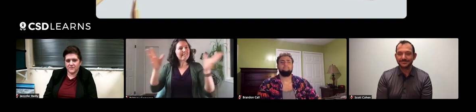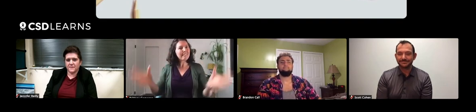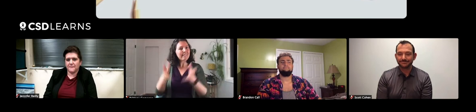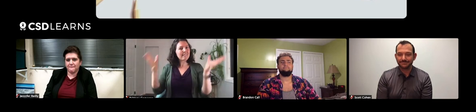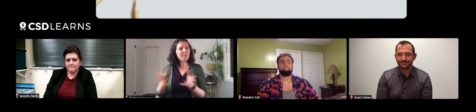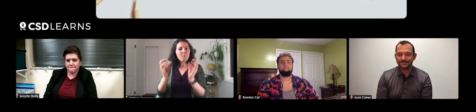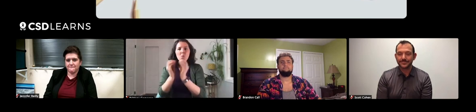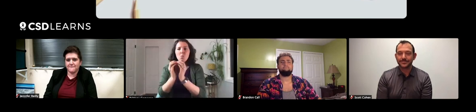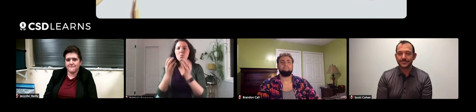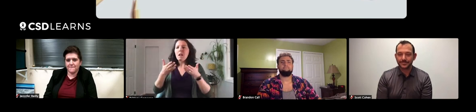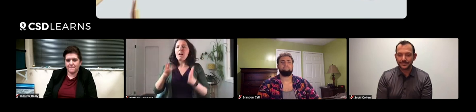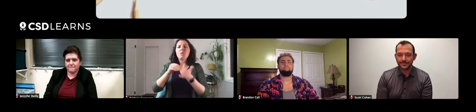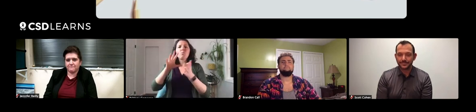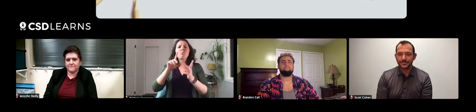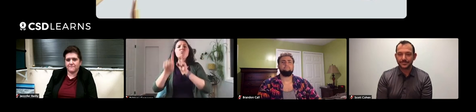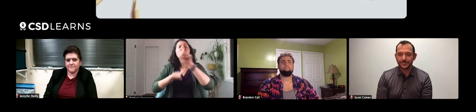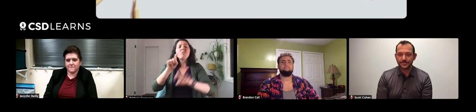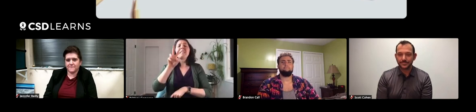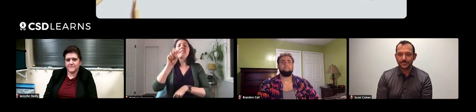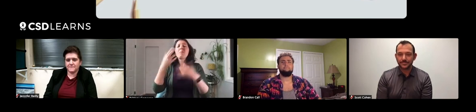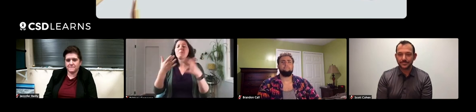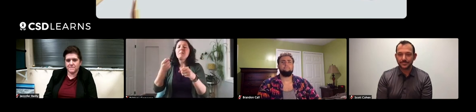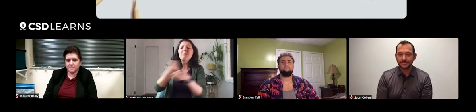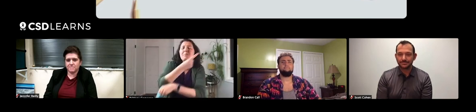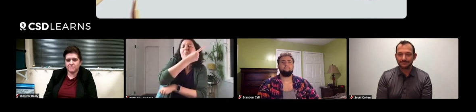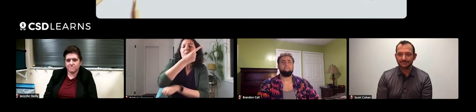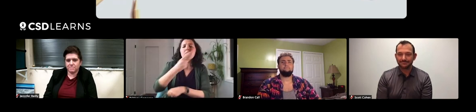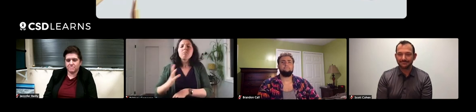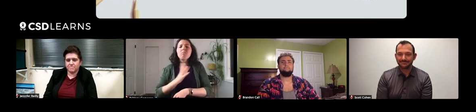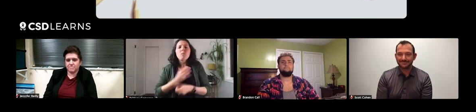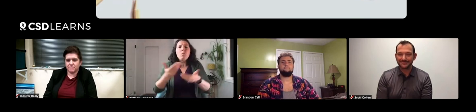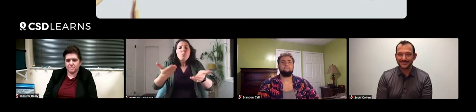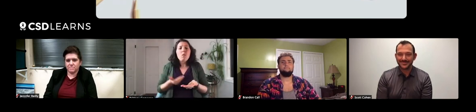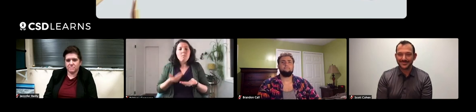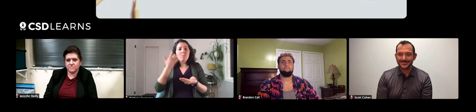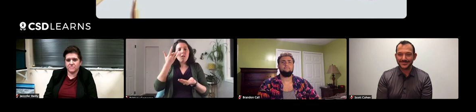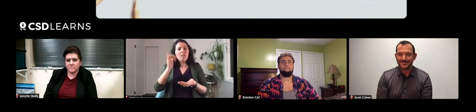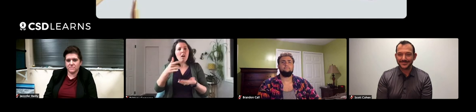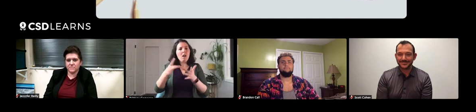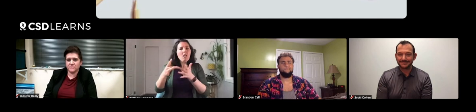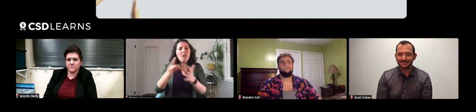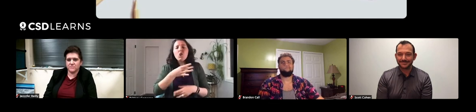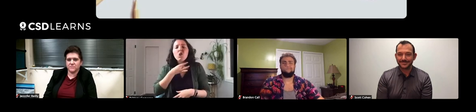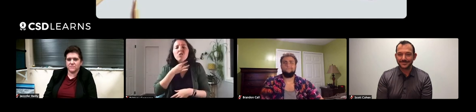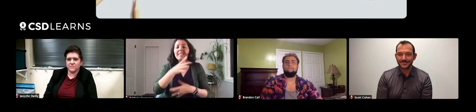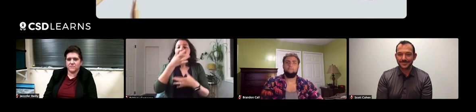and encourage students to ask questions, even if they're kind of outlandish. That's where their interest is,